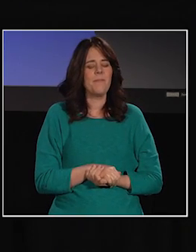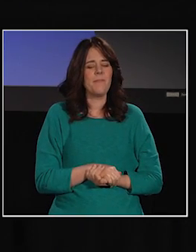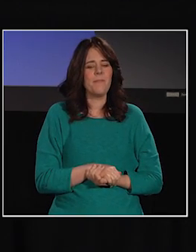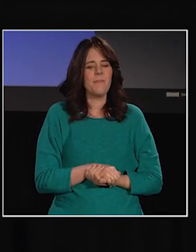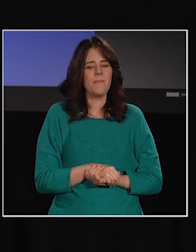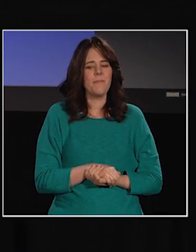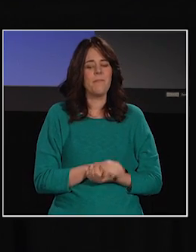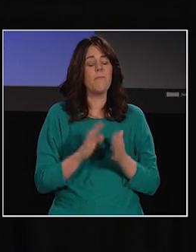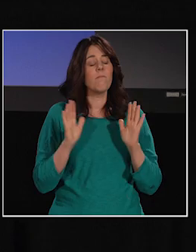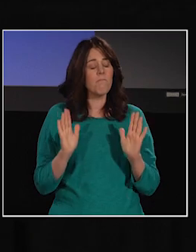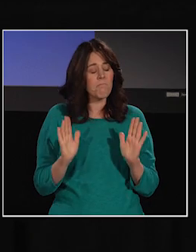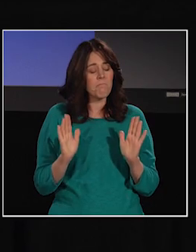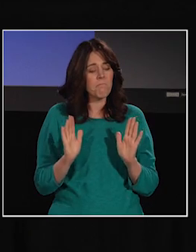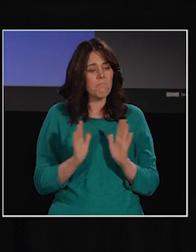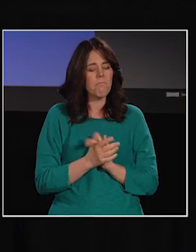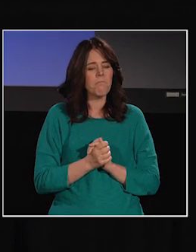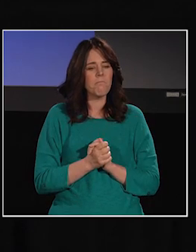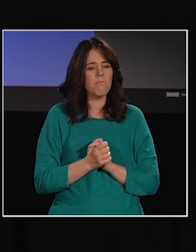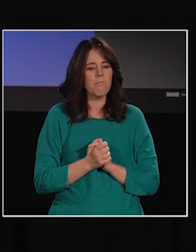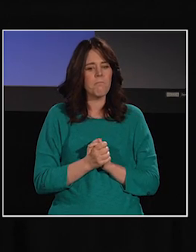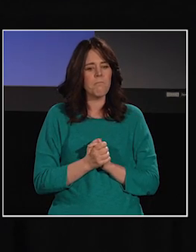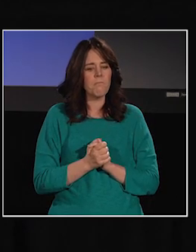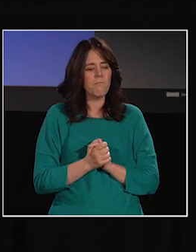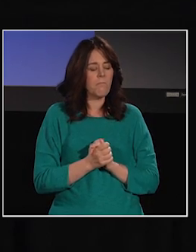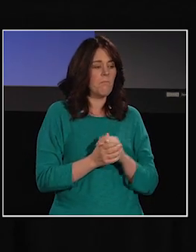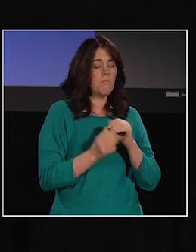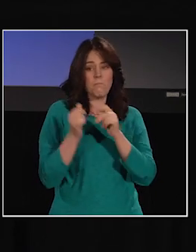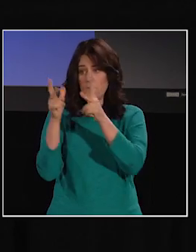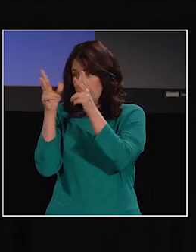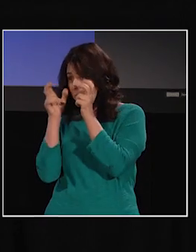Okay, so the way we process information with our eyes or our ears